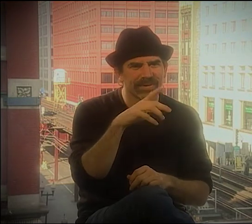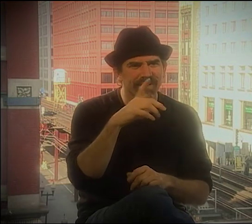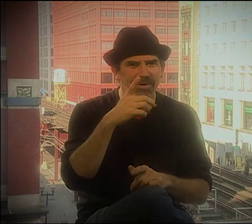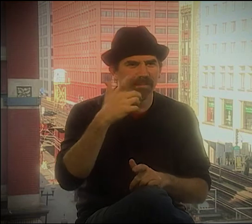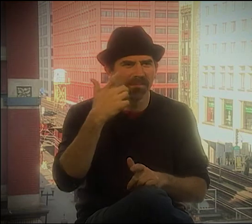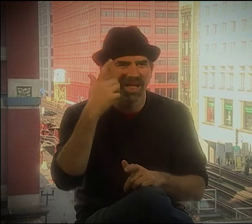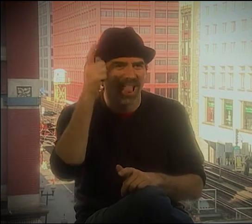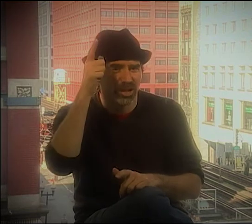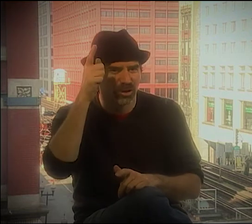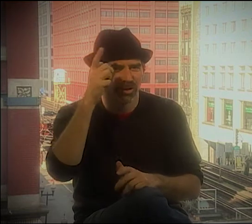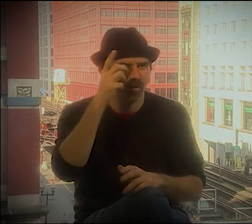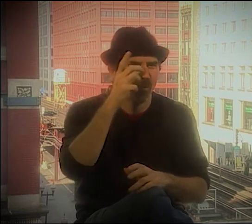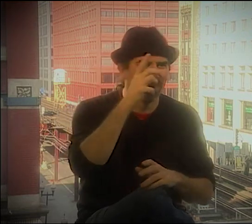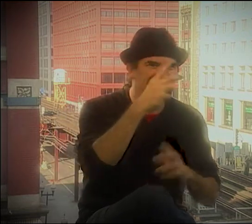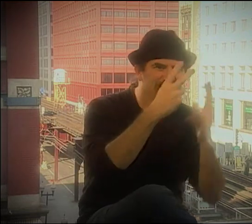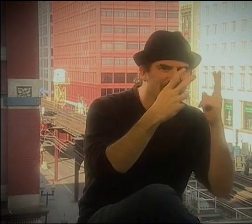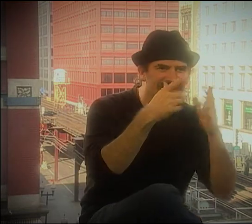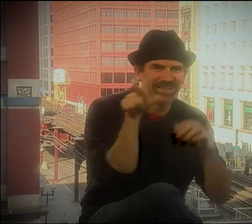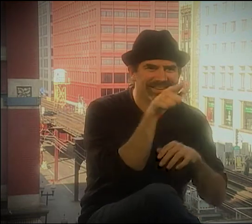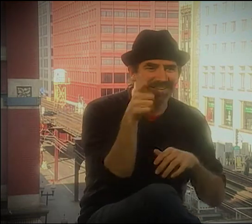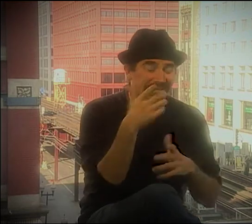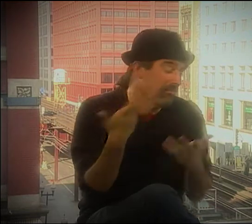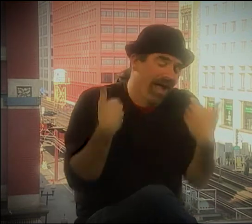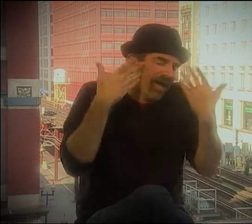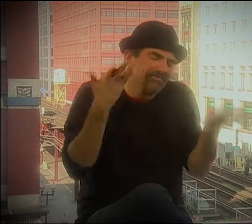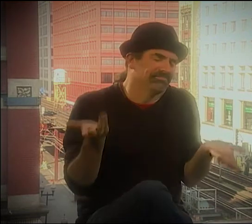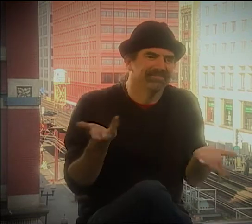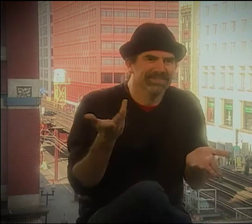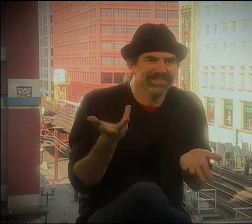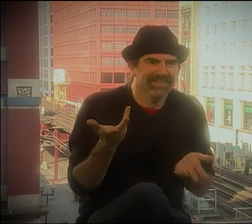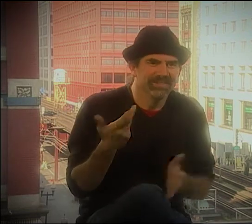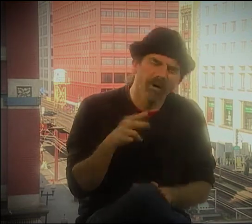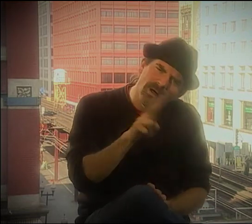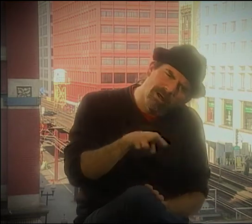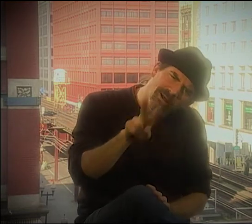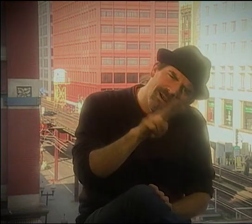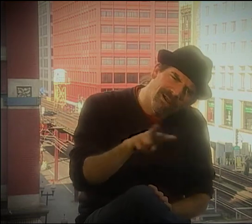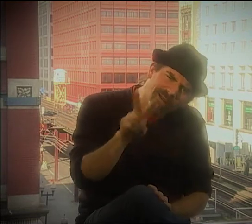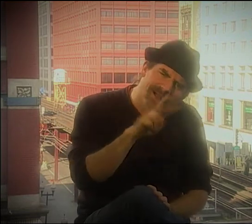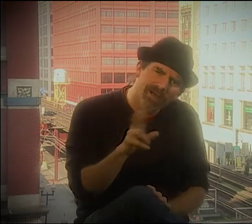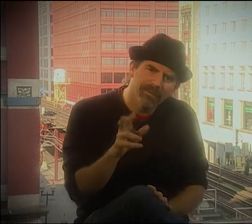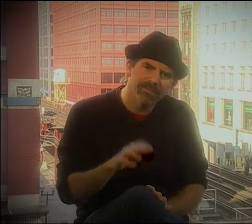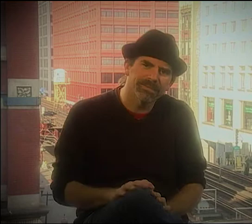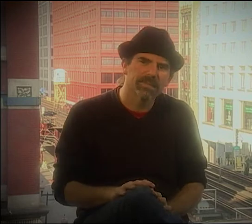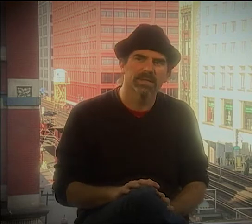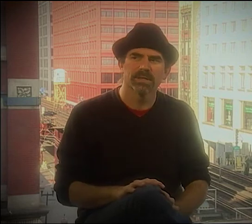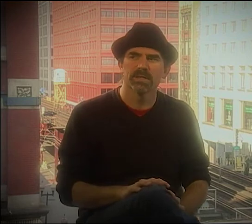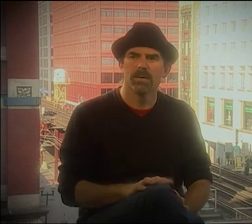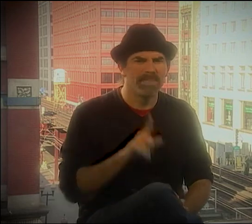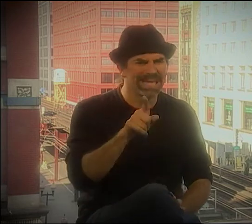YOU KNOW, HE WOULD LIKE LOOK AT THE THING AND THEN MOVE HIS EYES AWAY. YOU SEE HOW HIS MIND WAS SWITCHING BACK AND FORTH